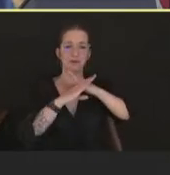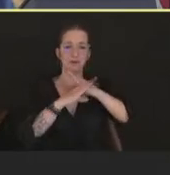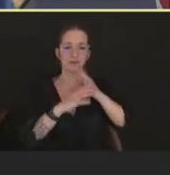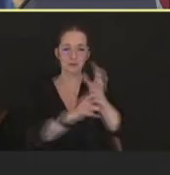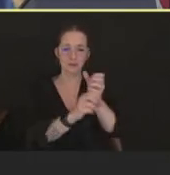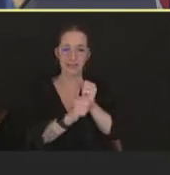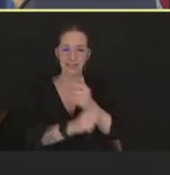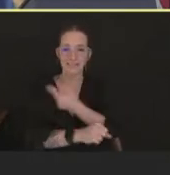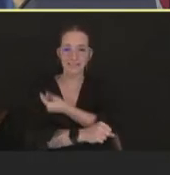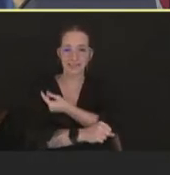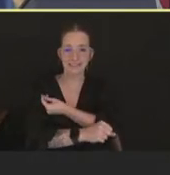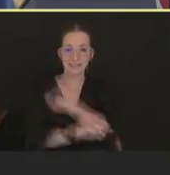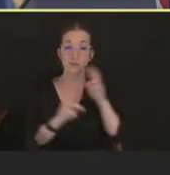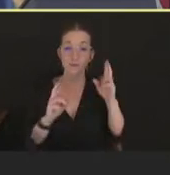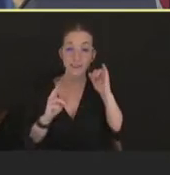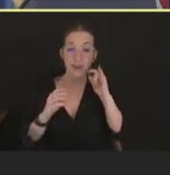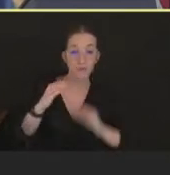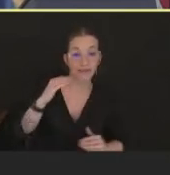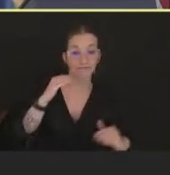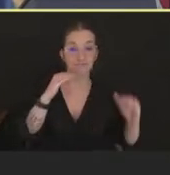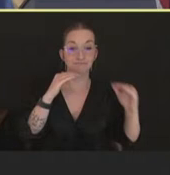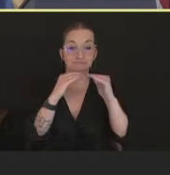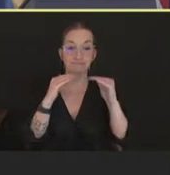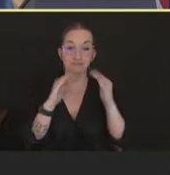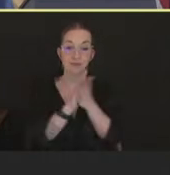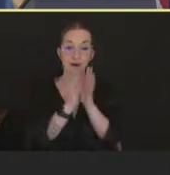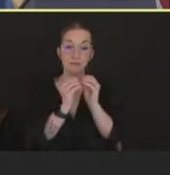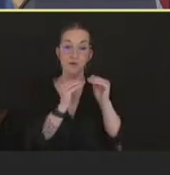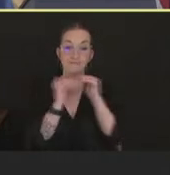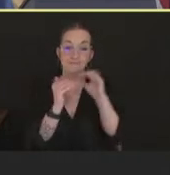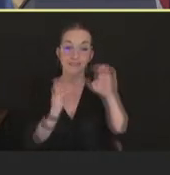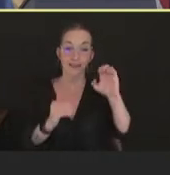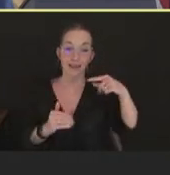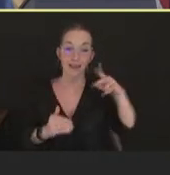equity through working with community based organizations, local health departments,